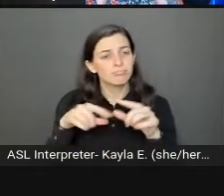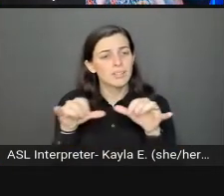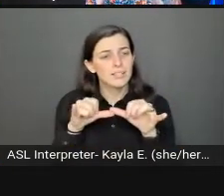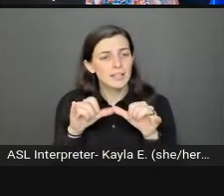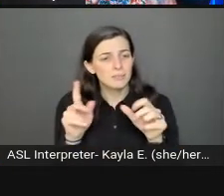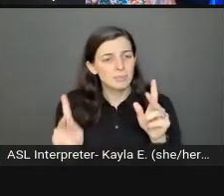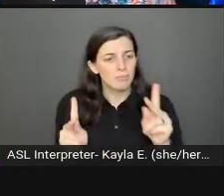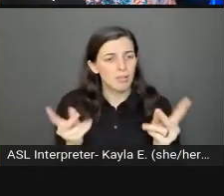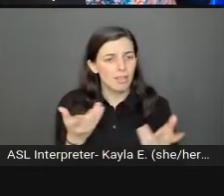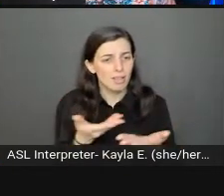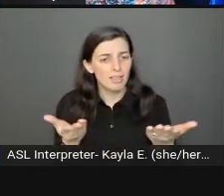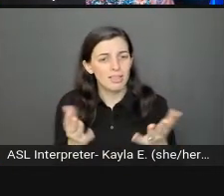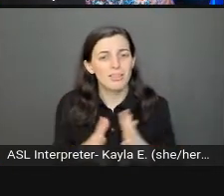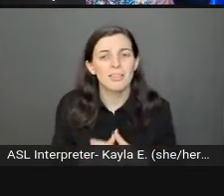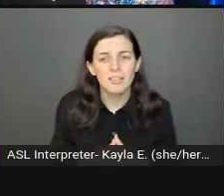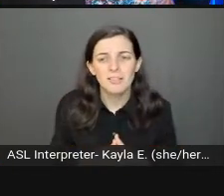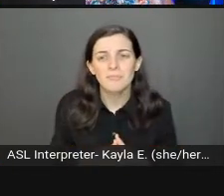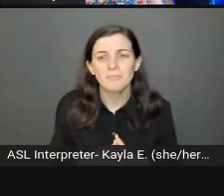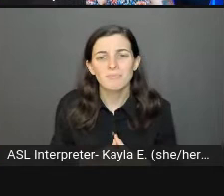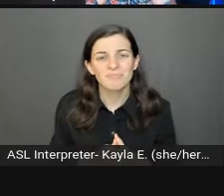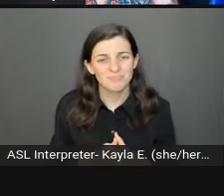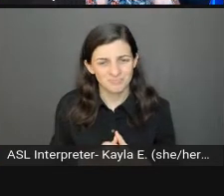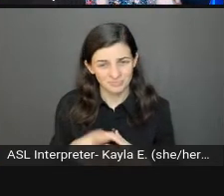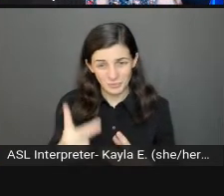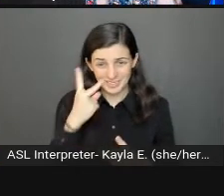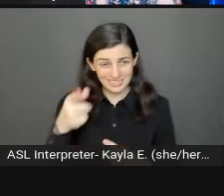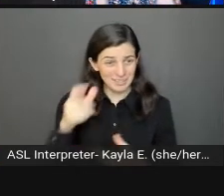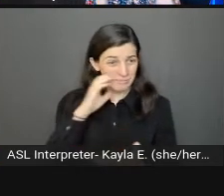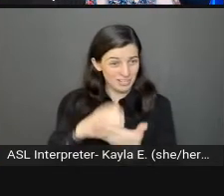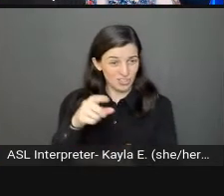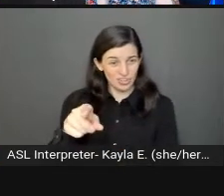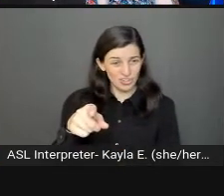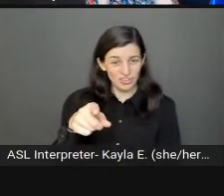How many times do you go to a website and see photos of people